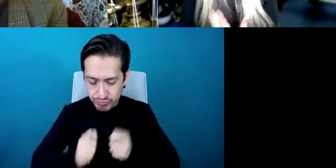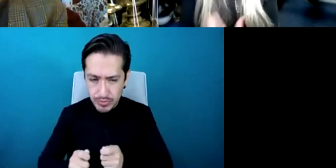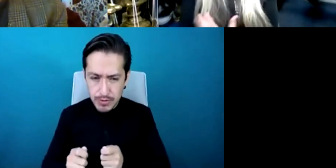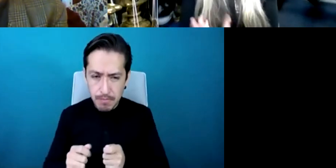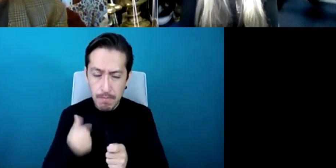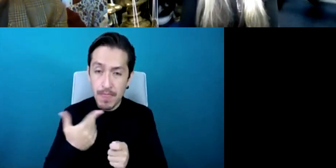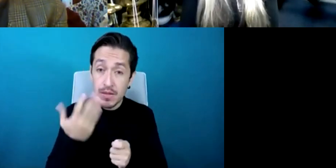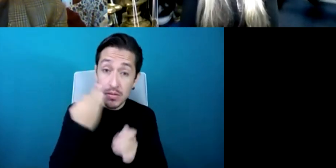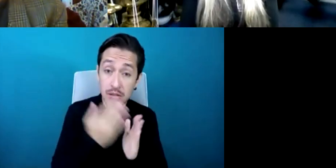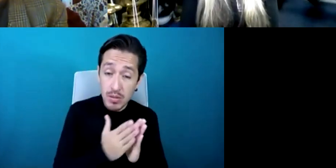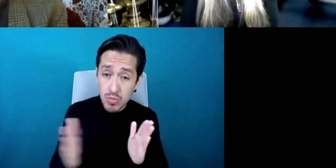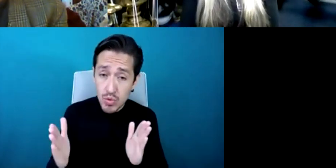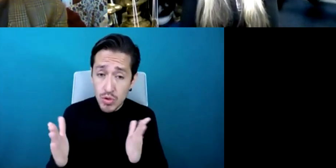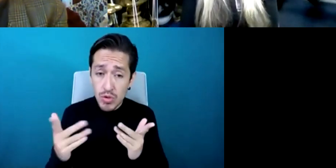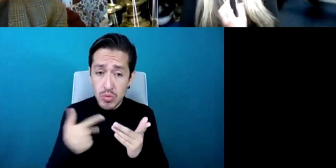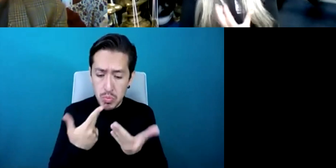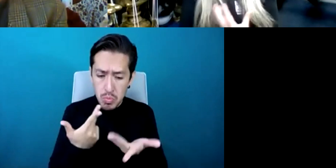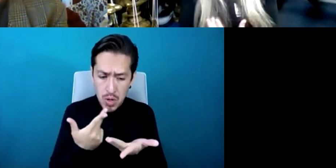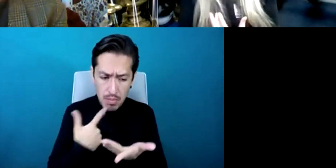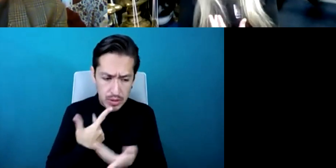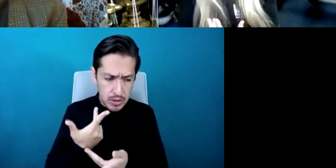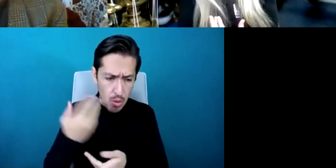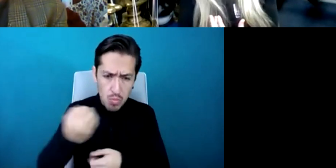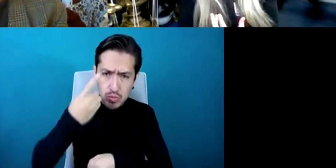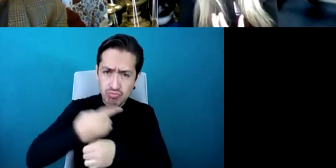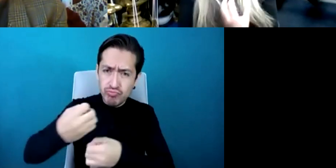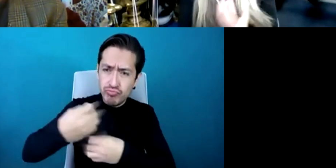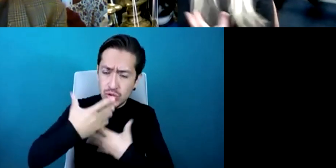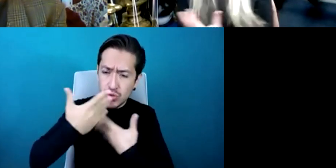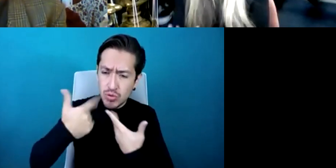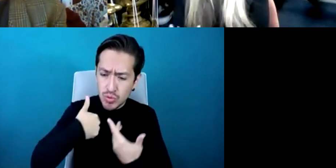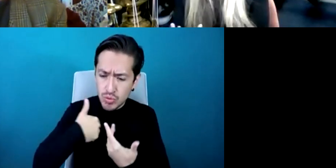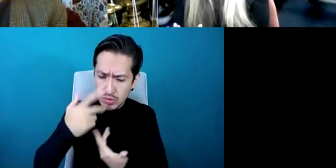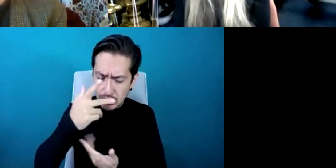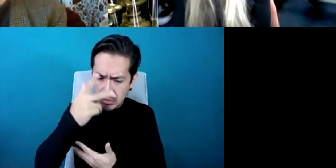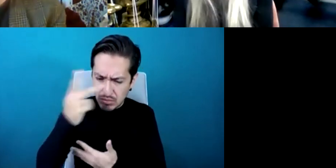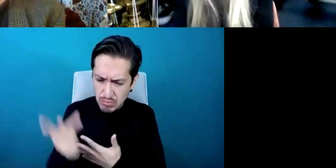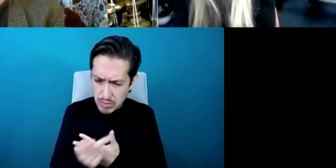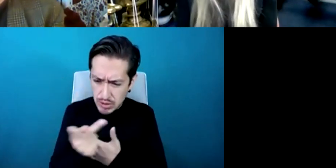me a chance to to to think well what else can I do that is different to playing my instruments